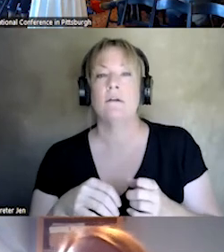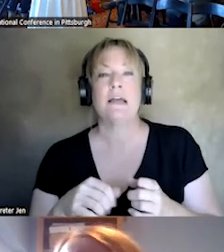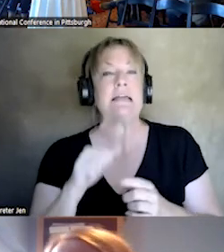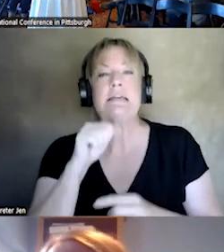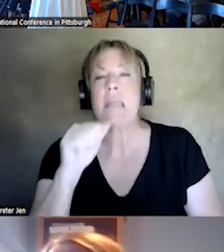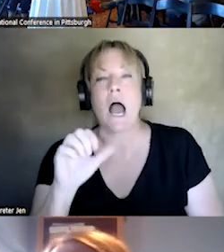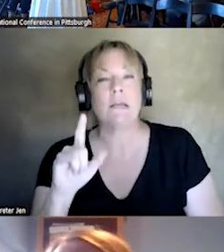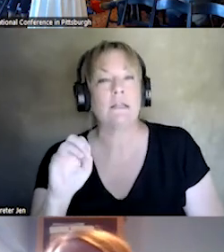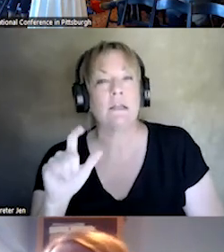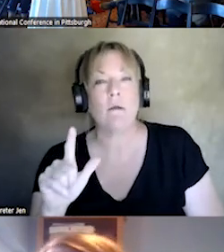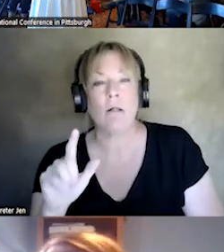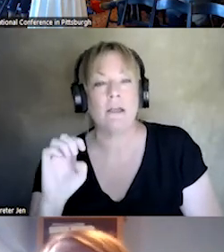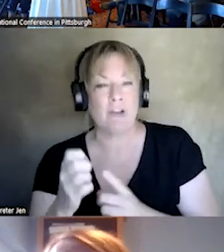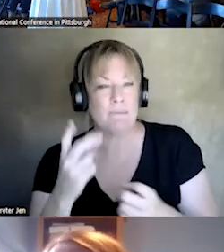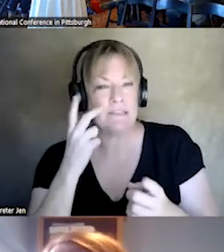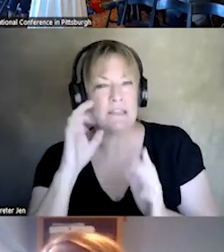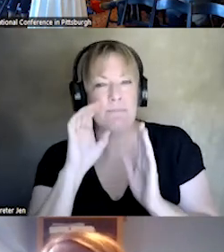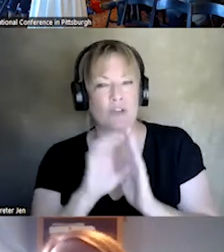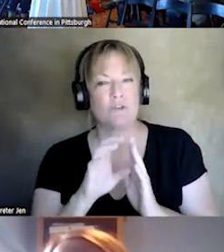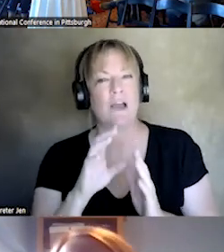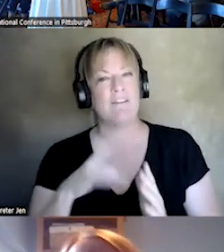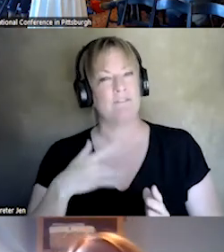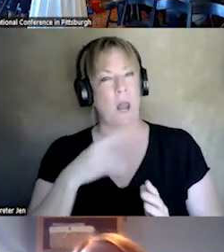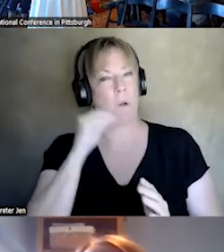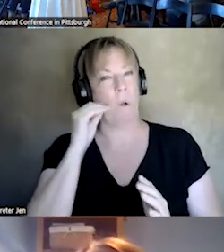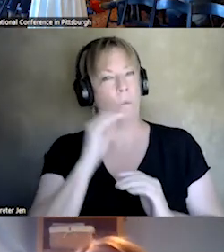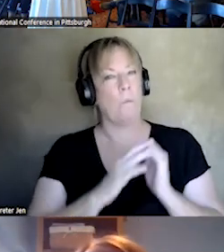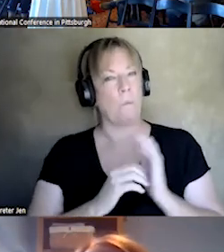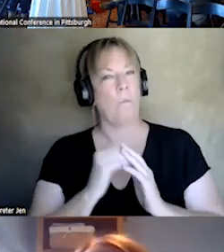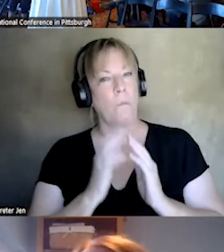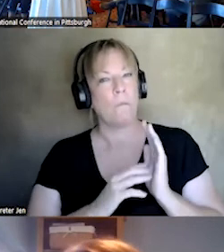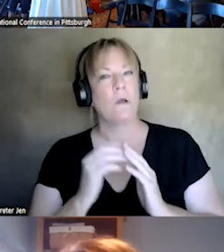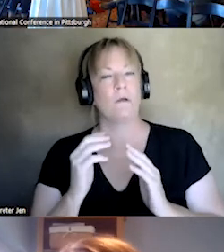AS YOU CAN SEE FROM THE PICTURES. A HOMEY ENVIRONMENT. WHERE PEOPLE CAN, ESSENTIALLY HAVE